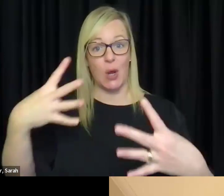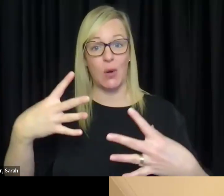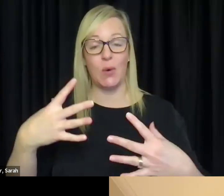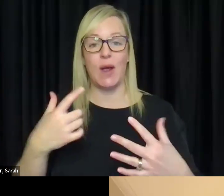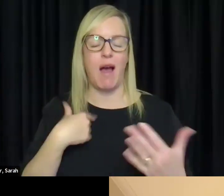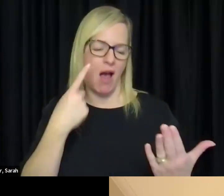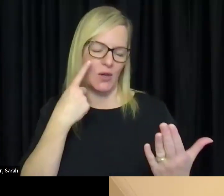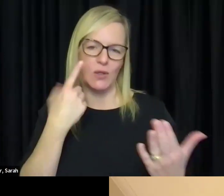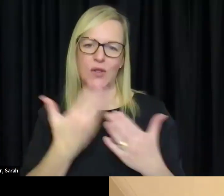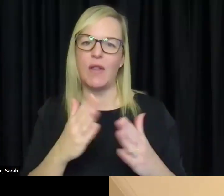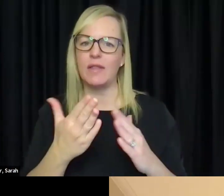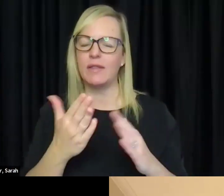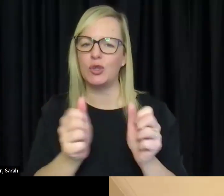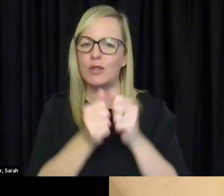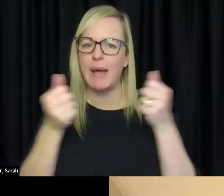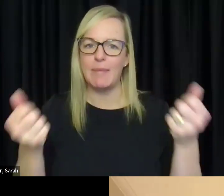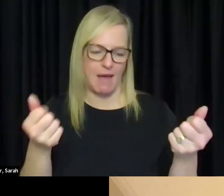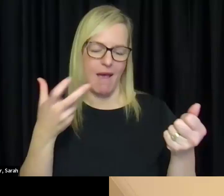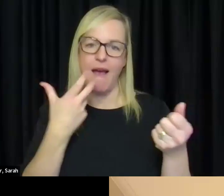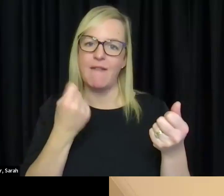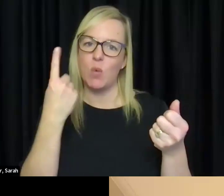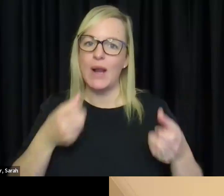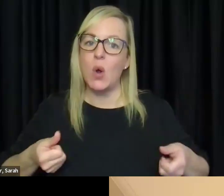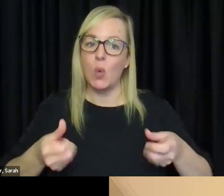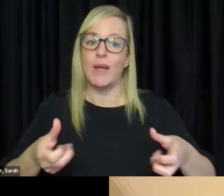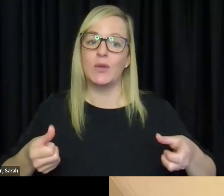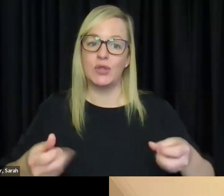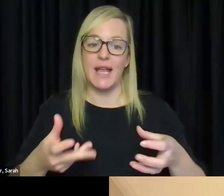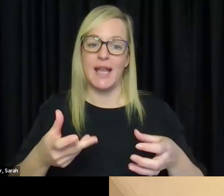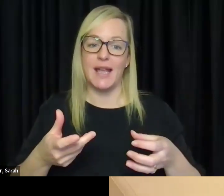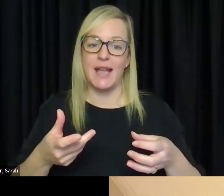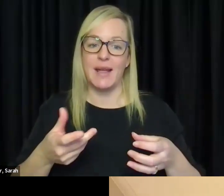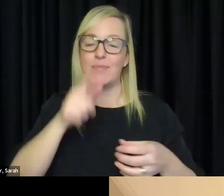cover of the newspaper there is a wheelchair user in the theatre show and I was like, oh,